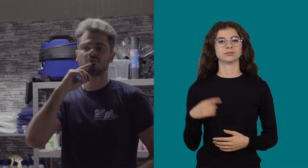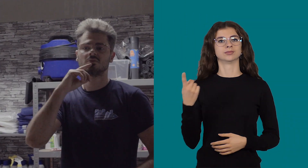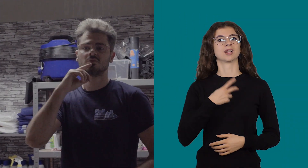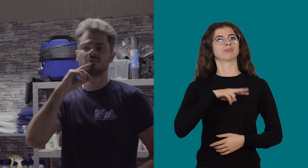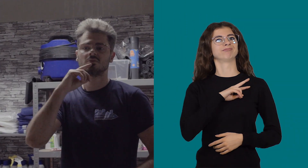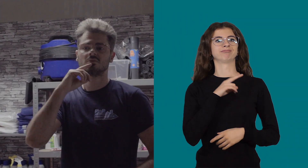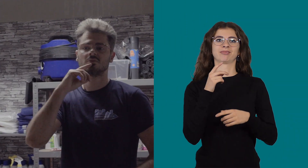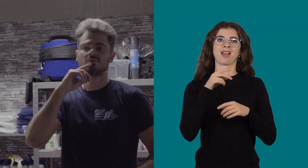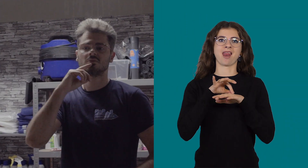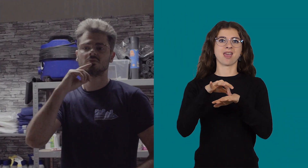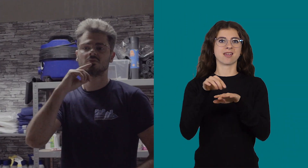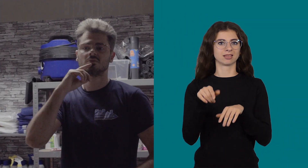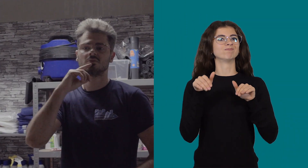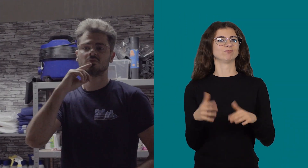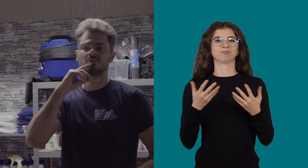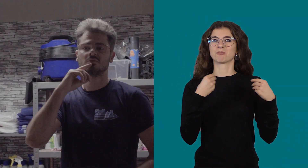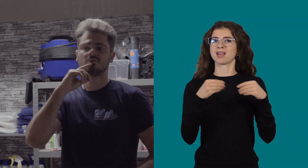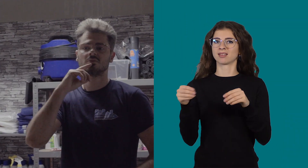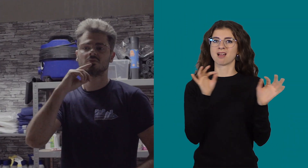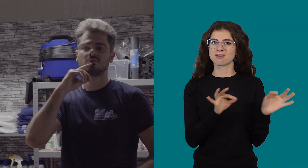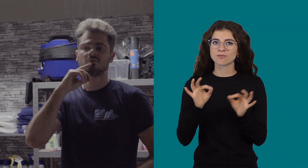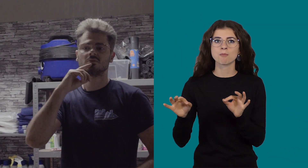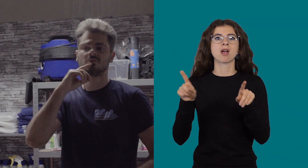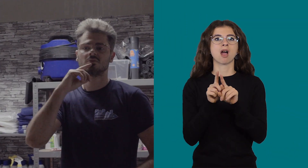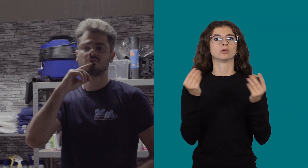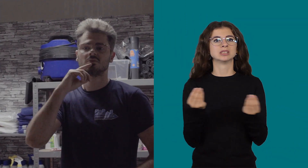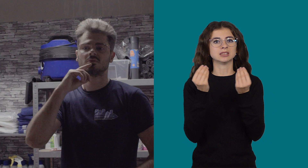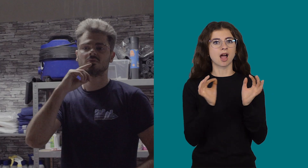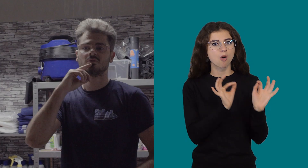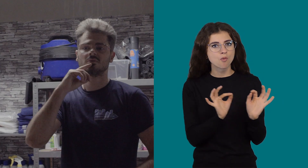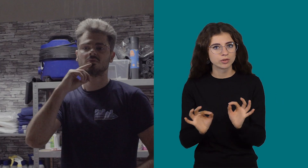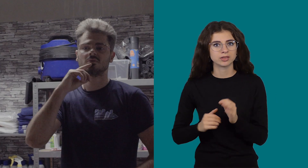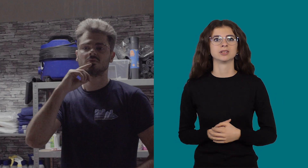As a foreman, he has to prepare the supplies and arrange things.